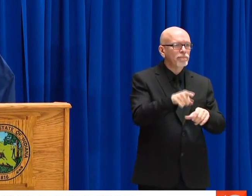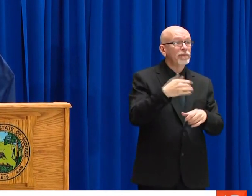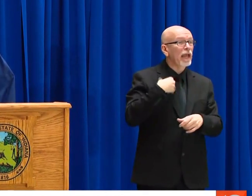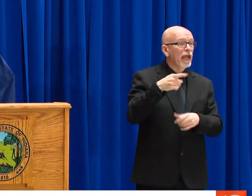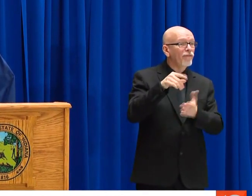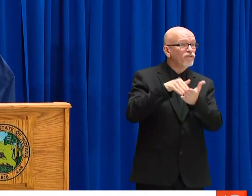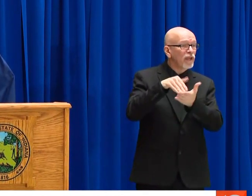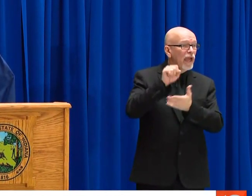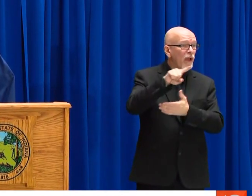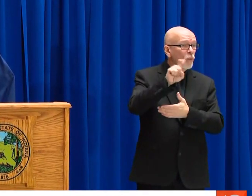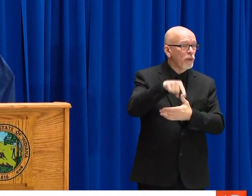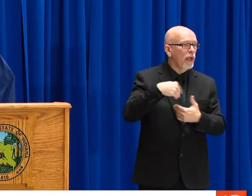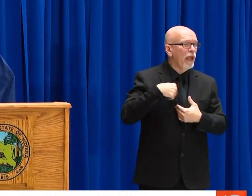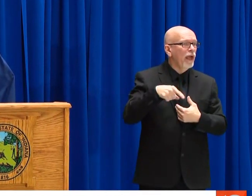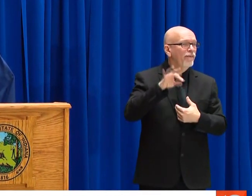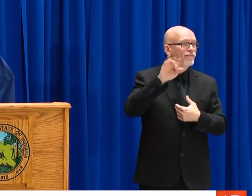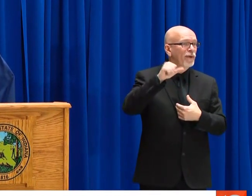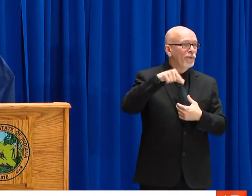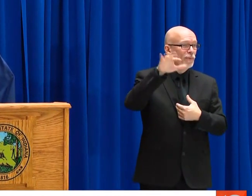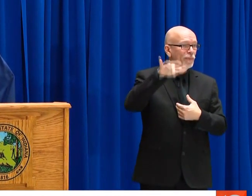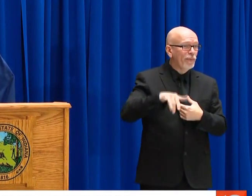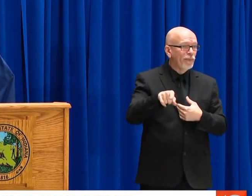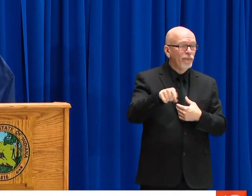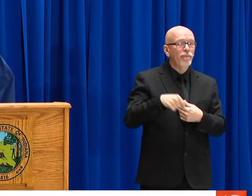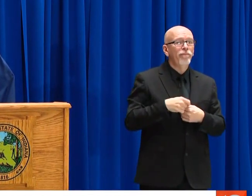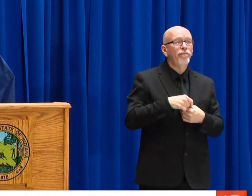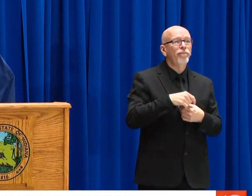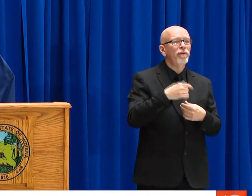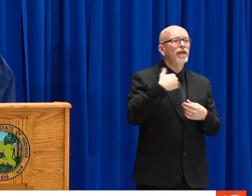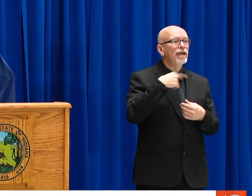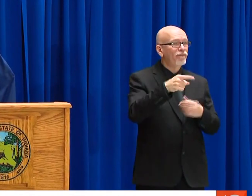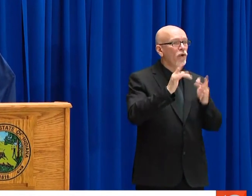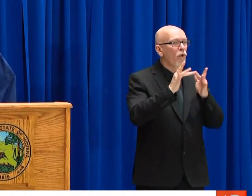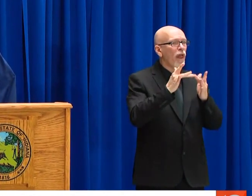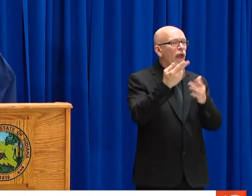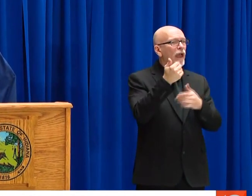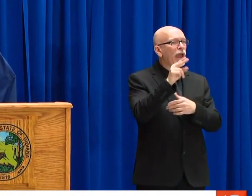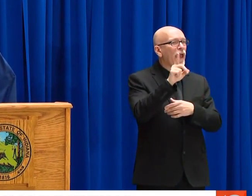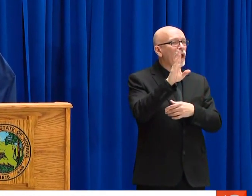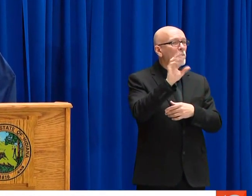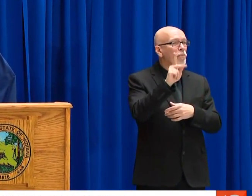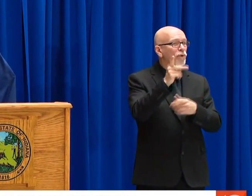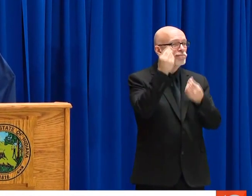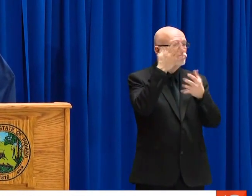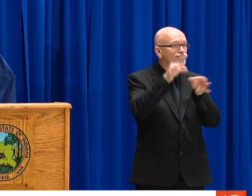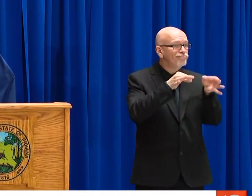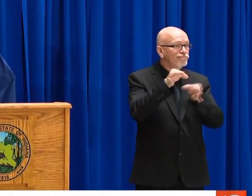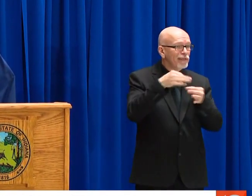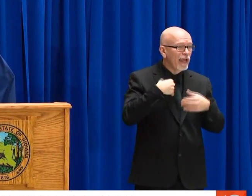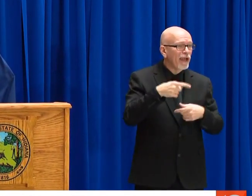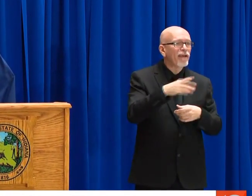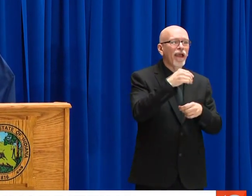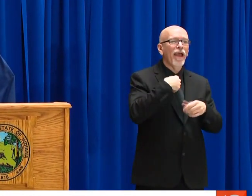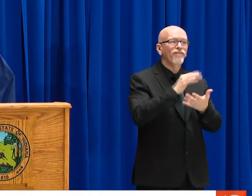ON THE WEBSITE YOU'LL FIND PLENTY OF TOOLS TO HELP GUIDE YOU THROUGH THE PROCESS. THERE'S A FREQUENTLY ASKED